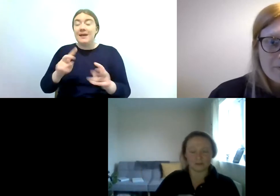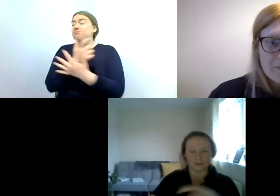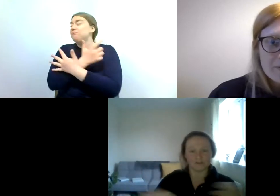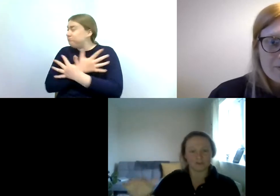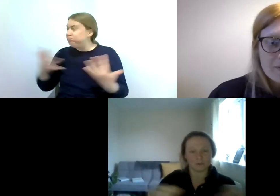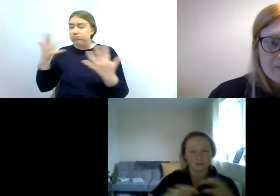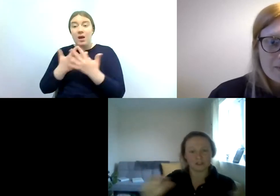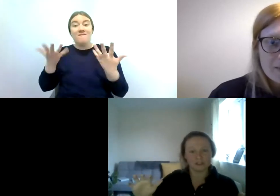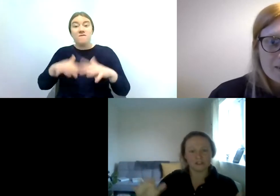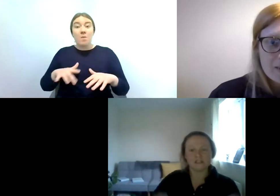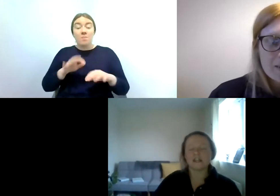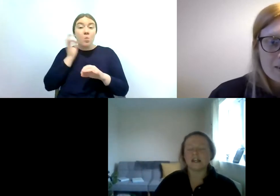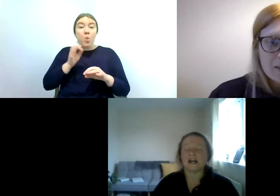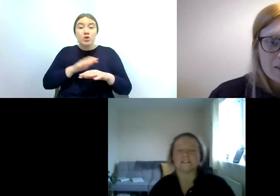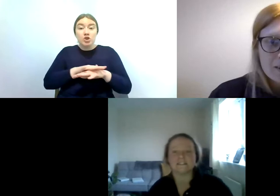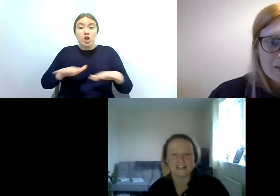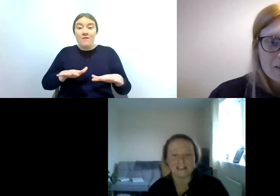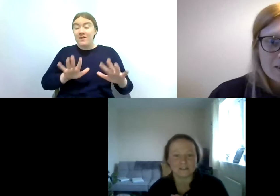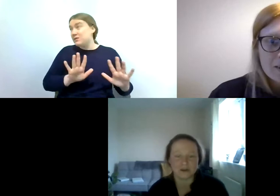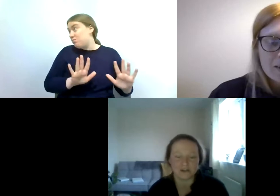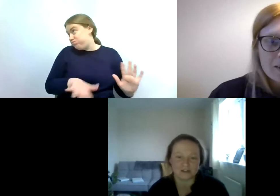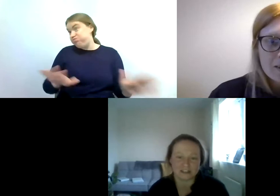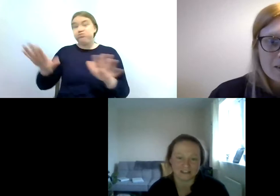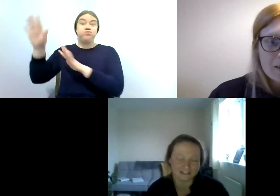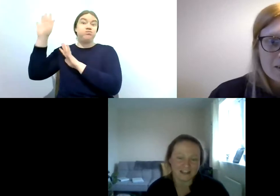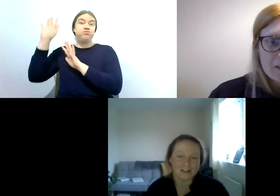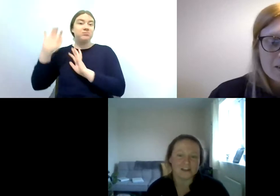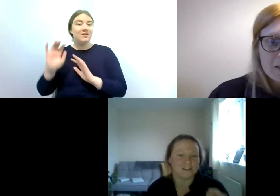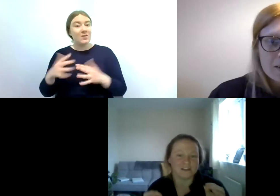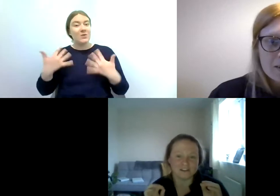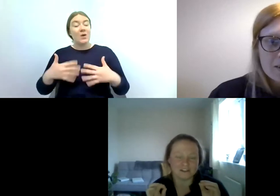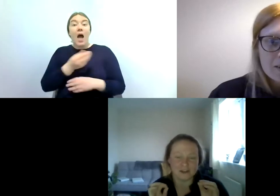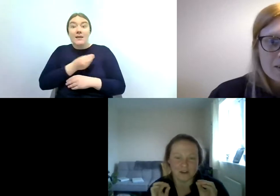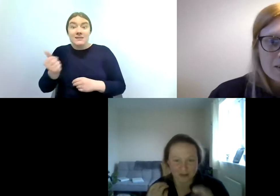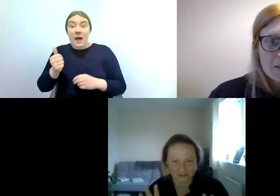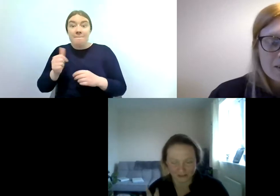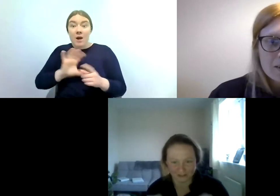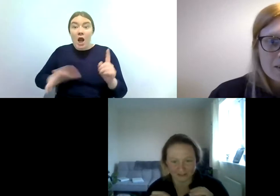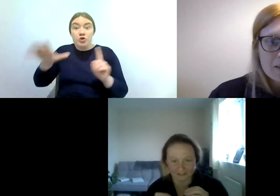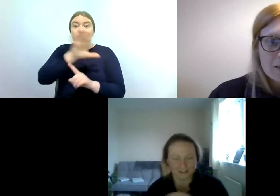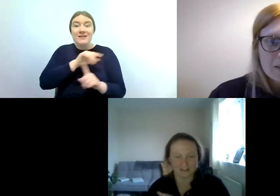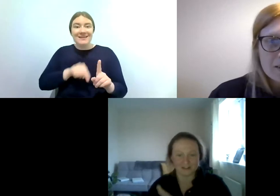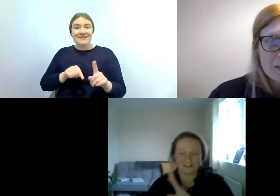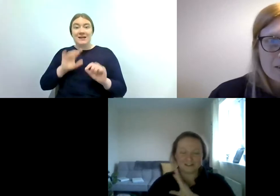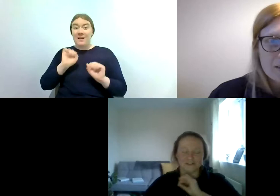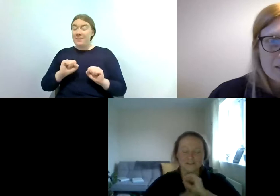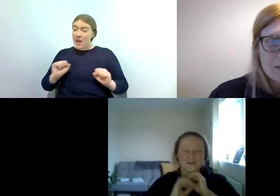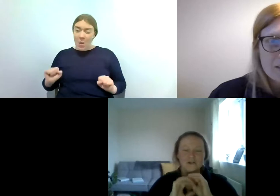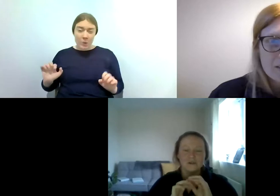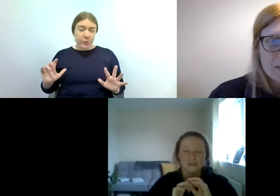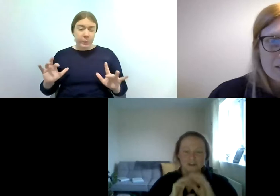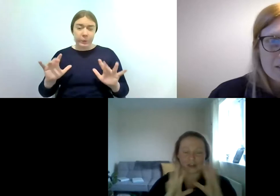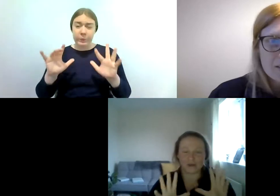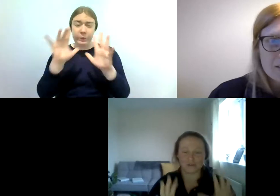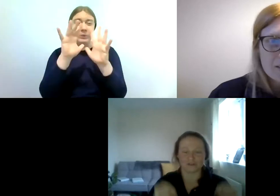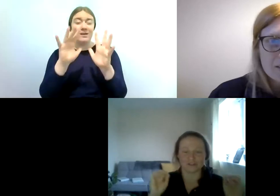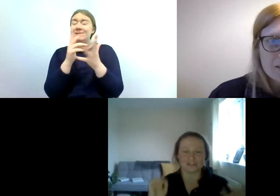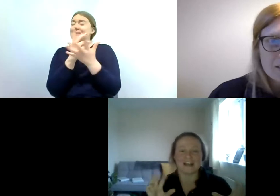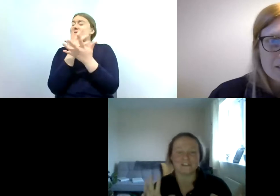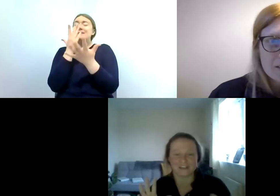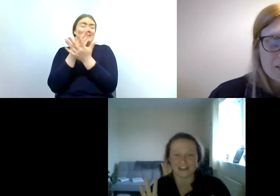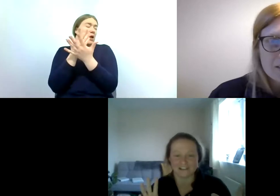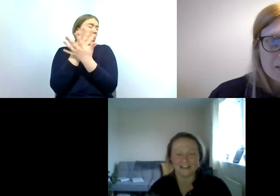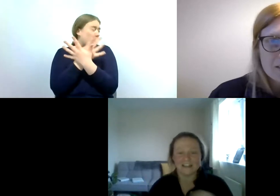surface of the water and in some countries the emergence is just so huge on such a large scale